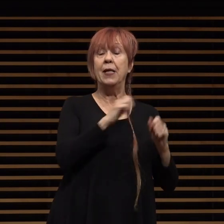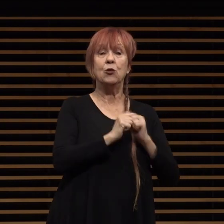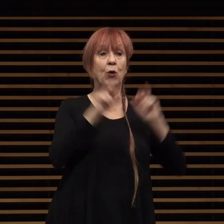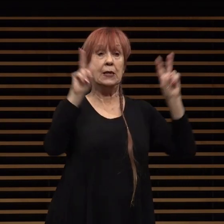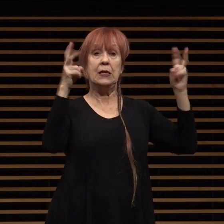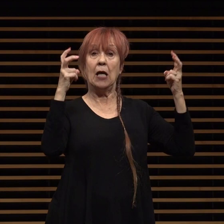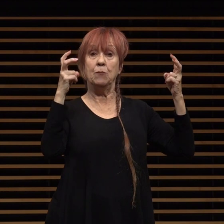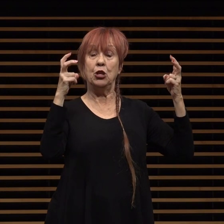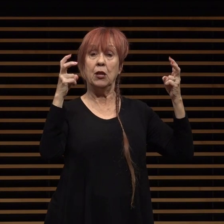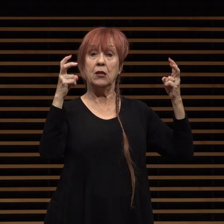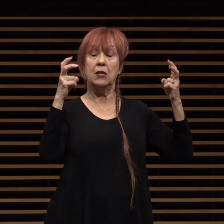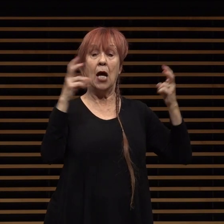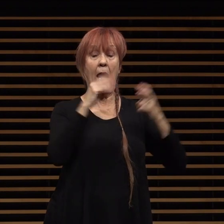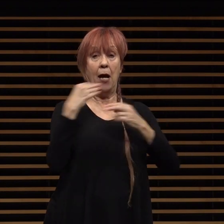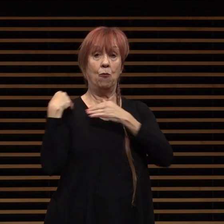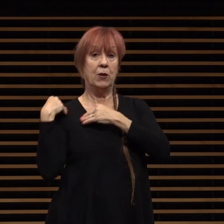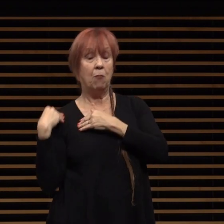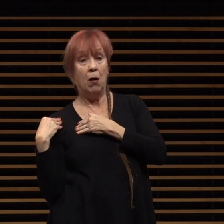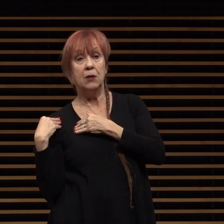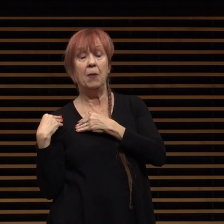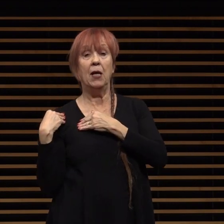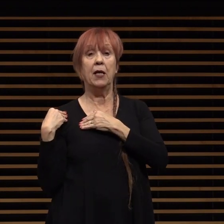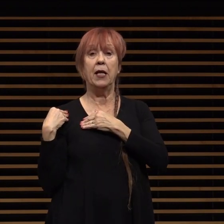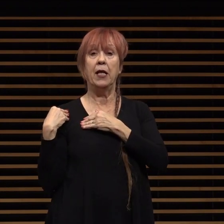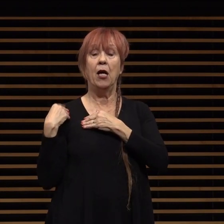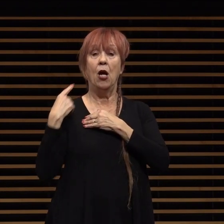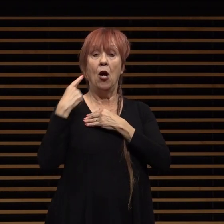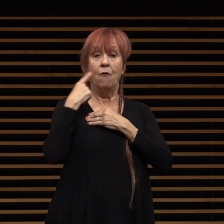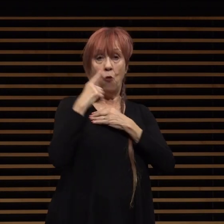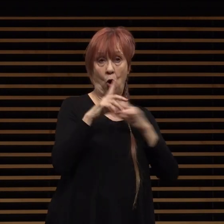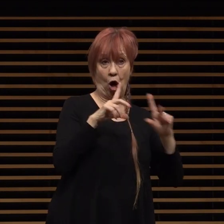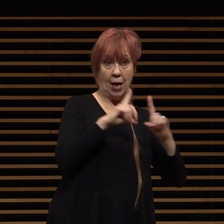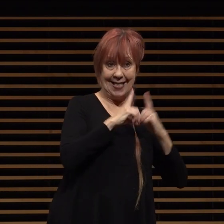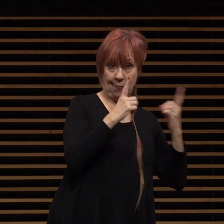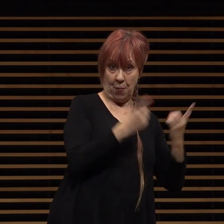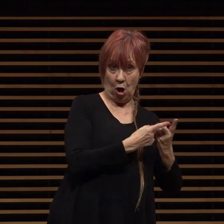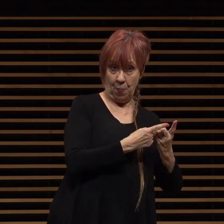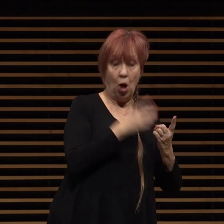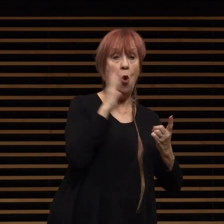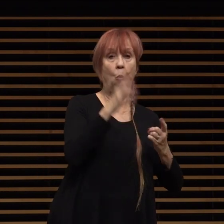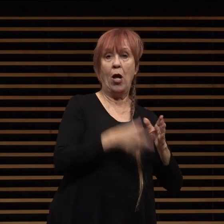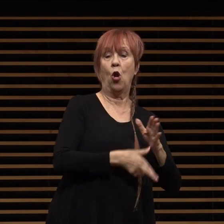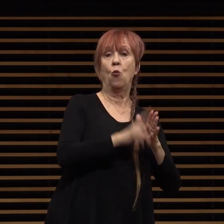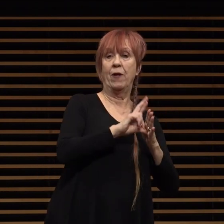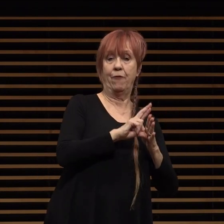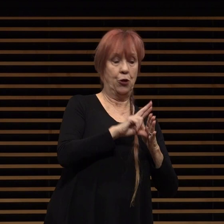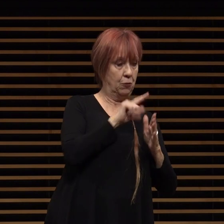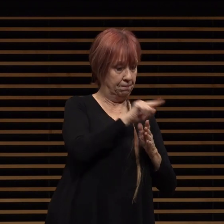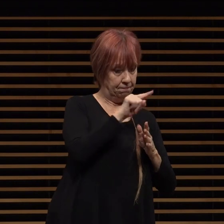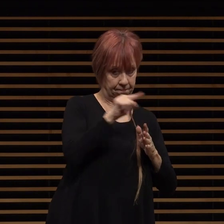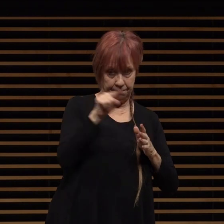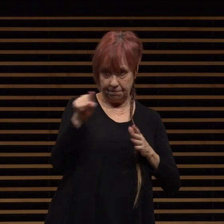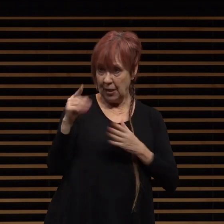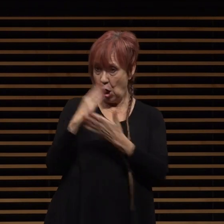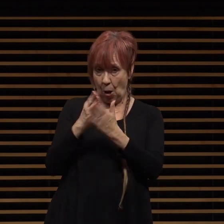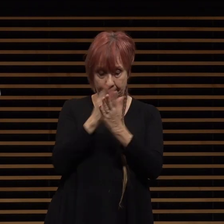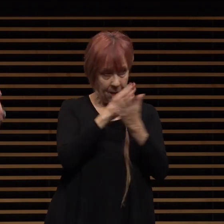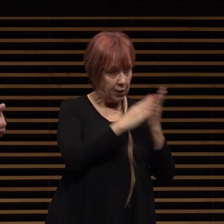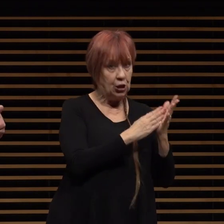responsibility uh over a department will review respective budgets and be able to dig